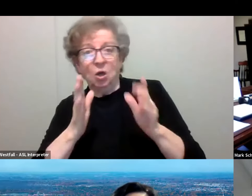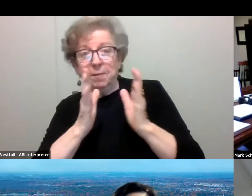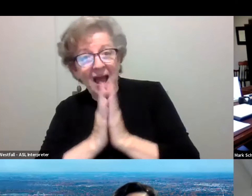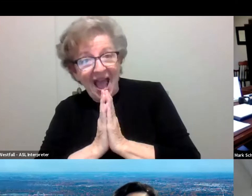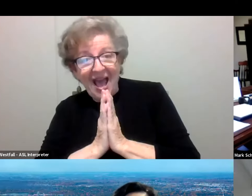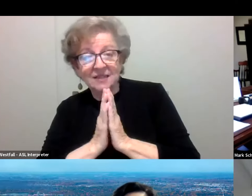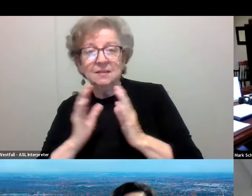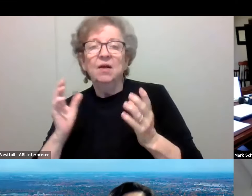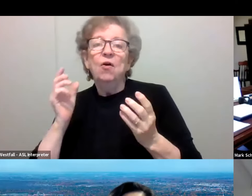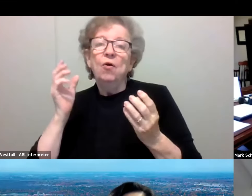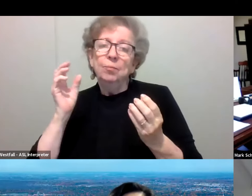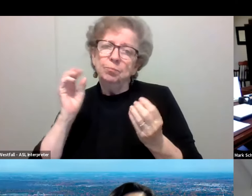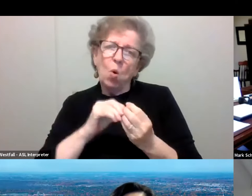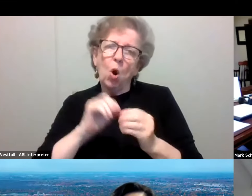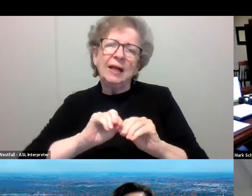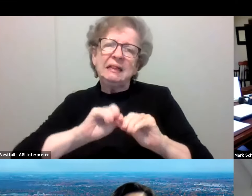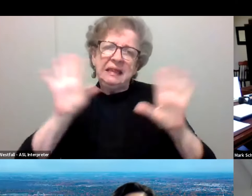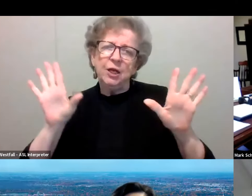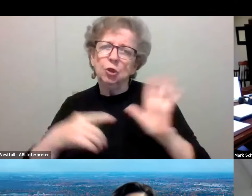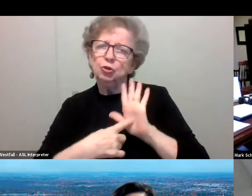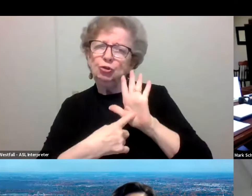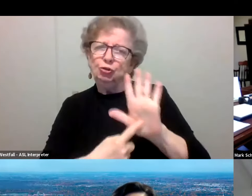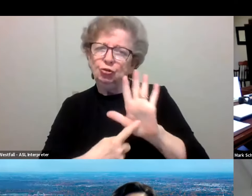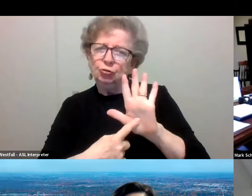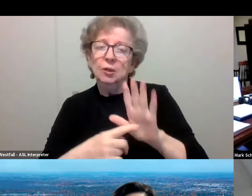and what these notices do,